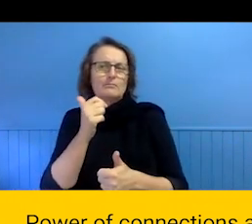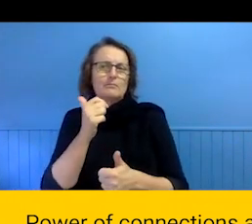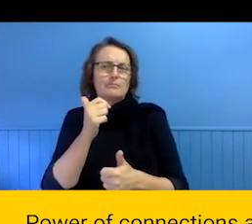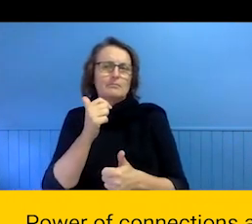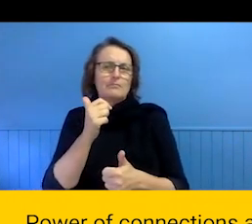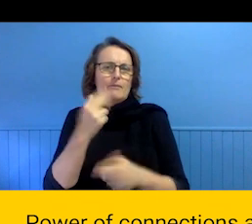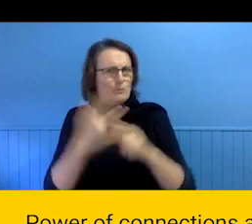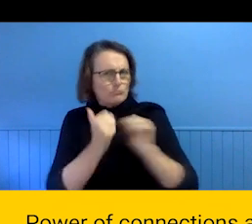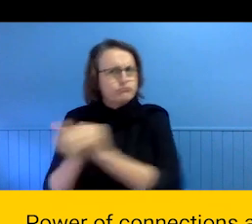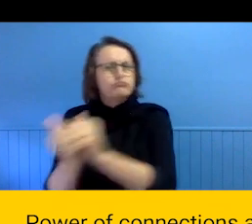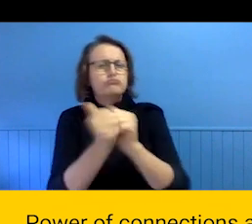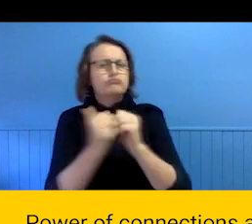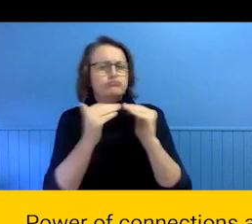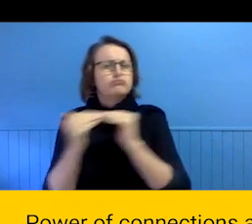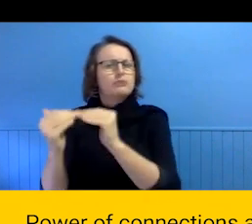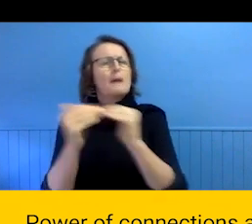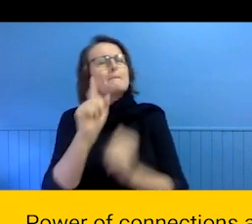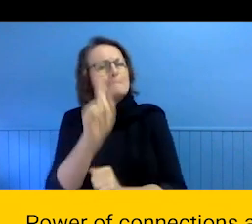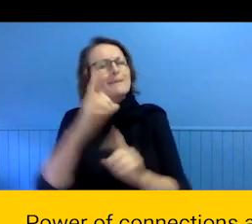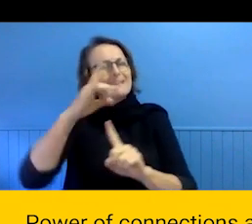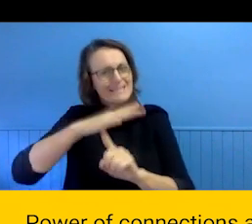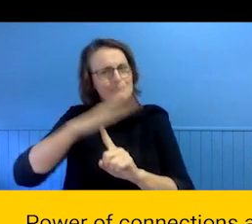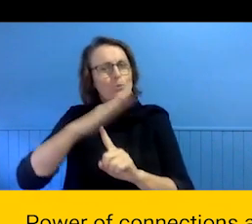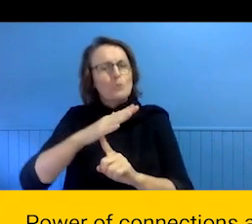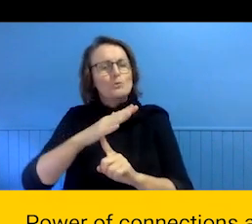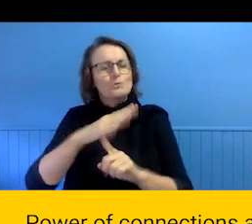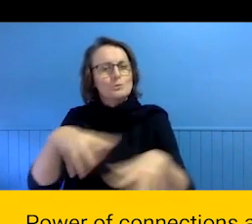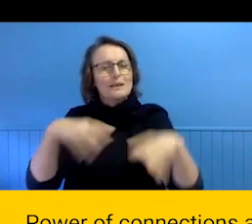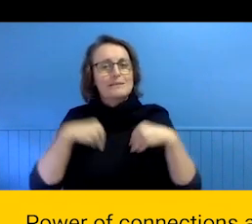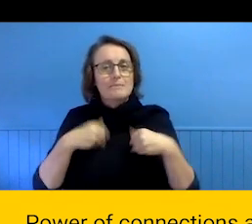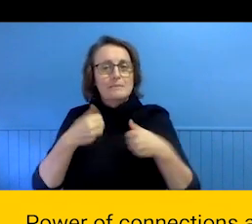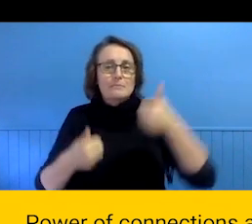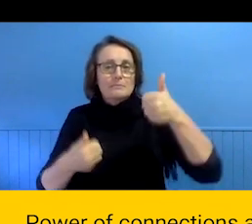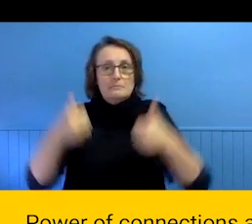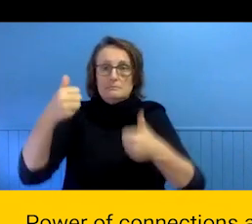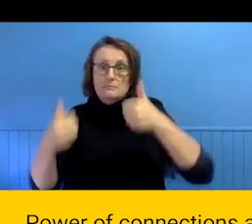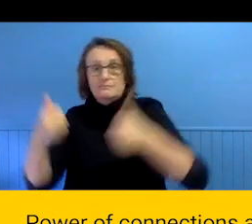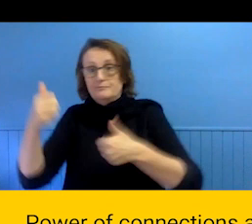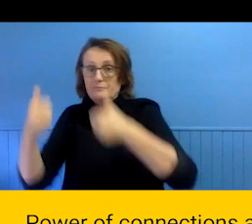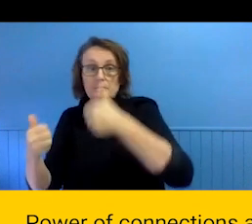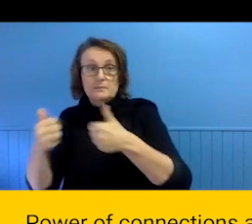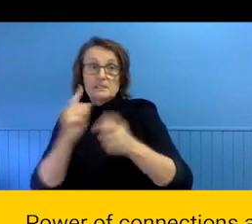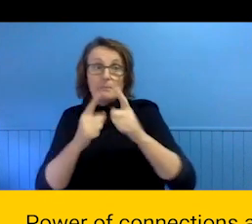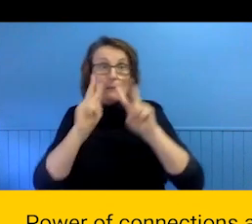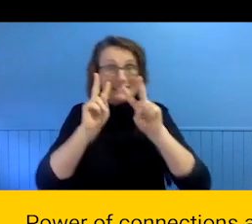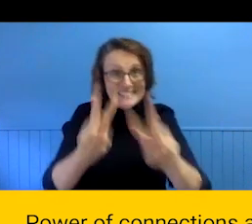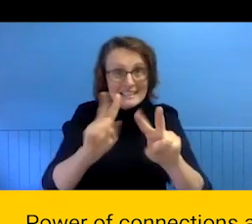collaboration, but it is important to acknowledge that powerkm in lots of visible and invisible forms.